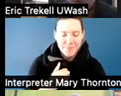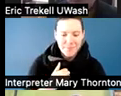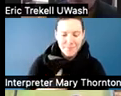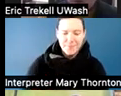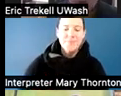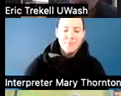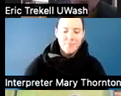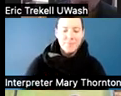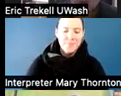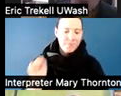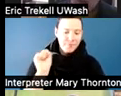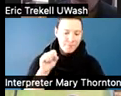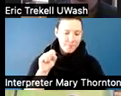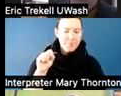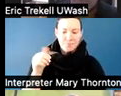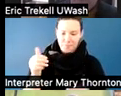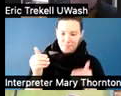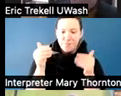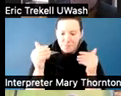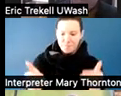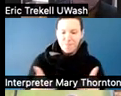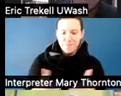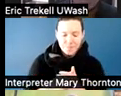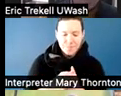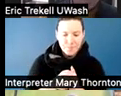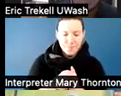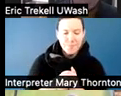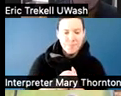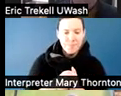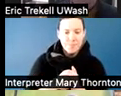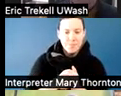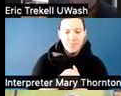We are going to move on and focus